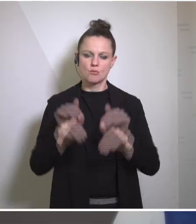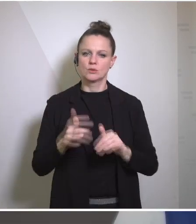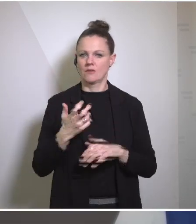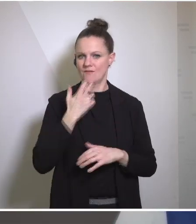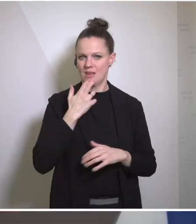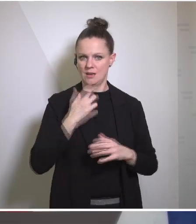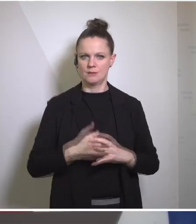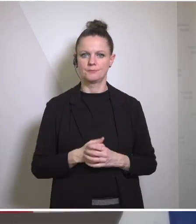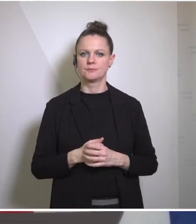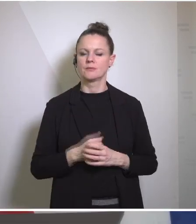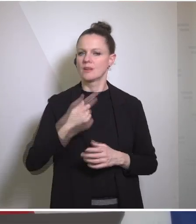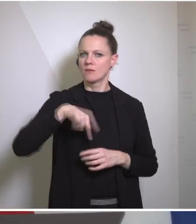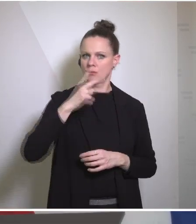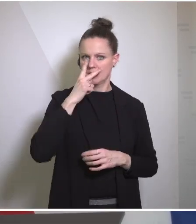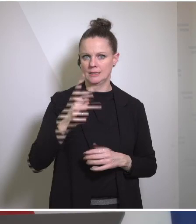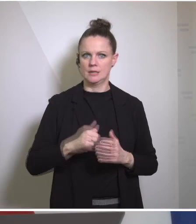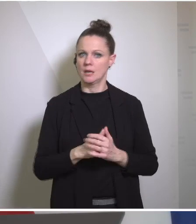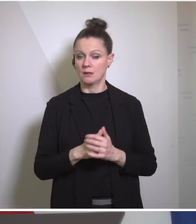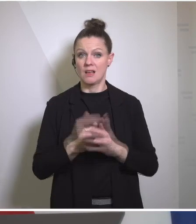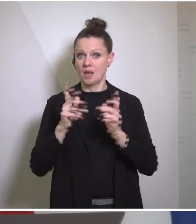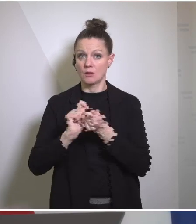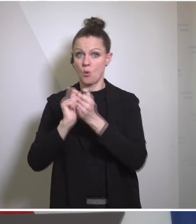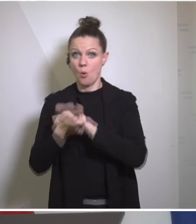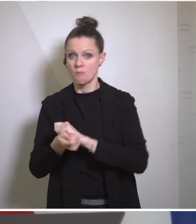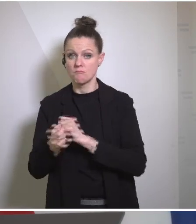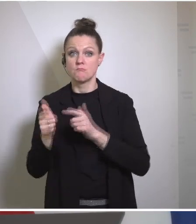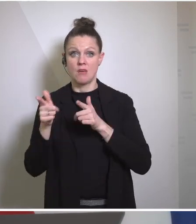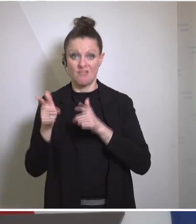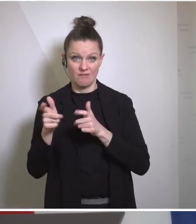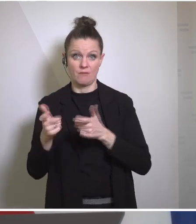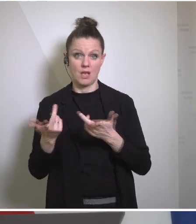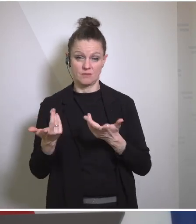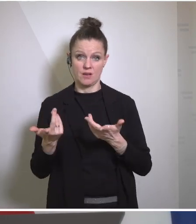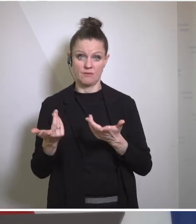time we saw that it can be weaponized, it can be used to exercise pressure. And that is something,